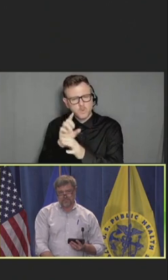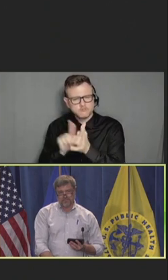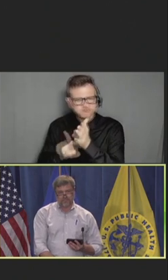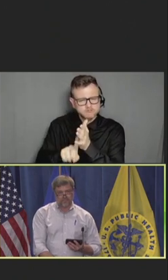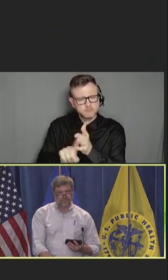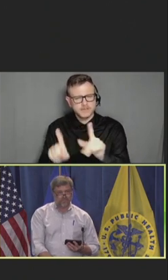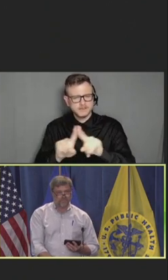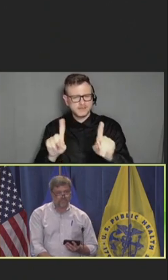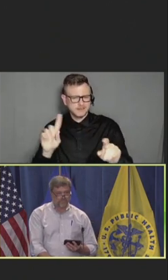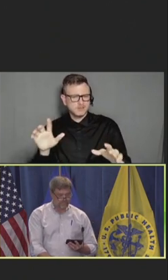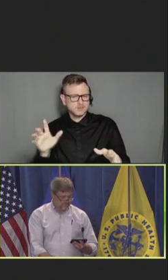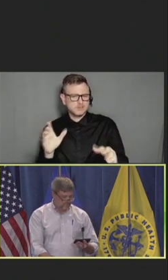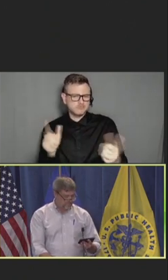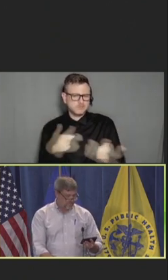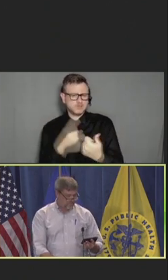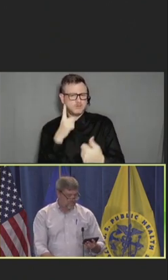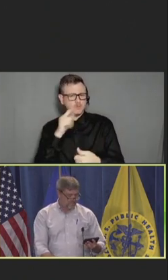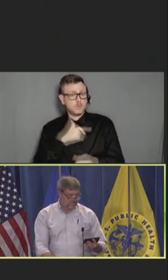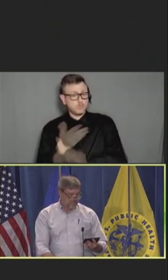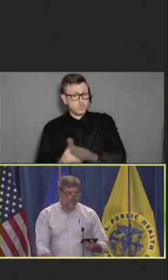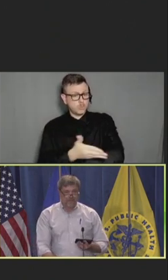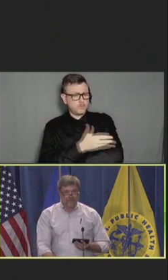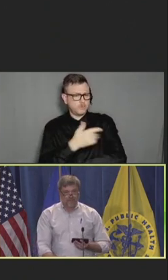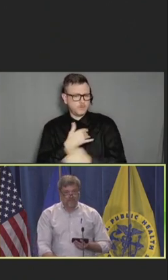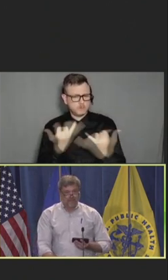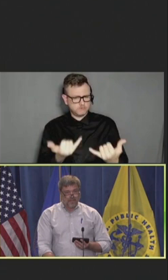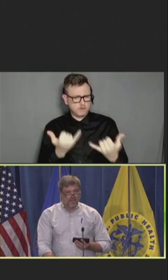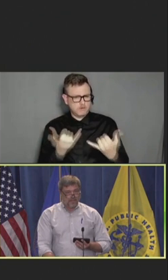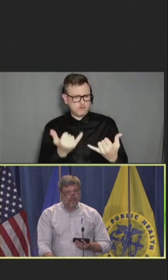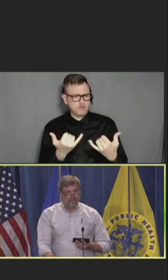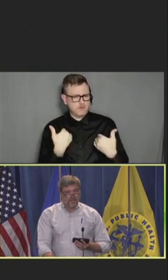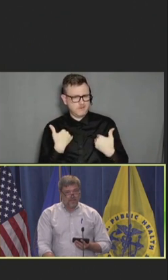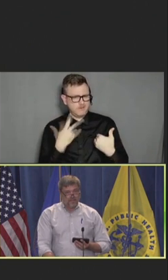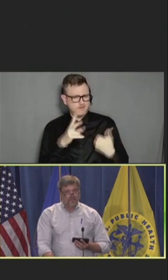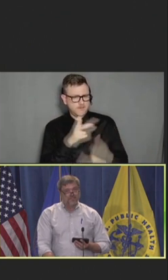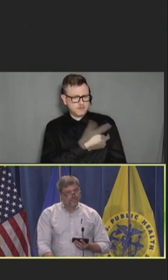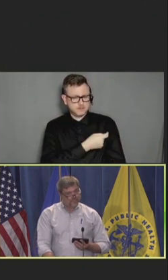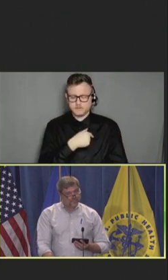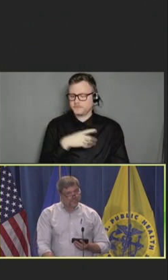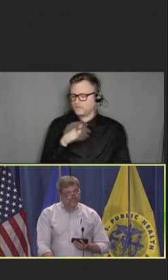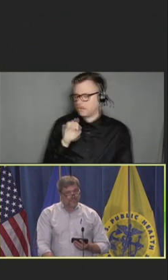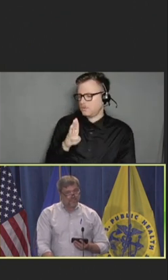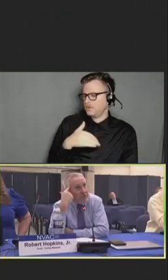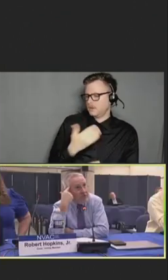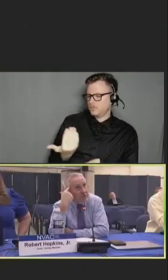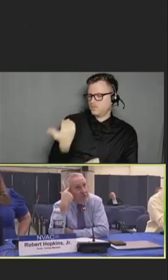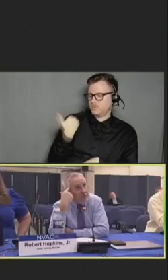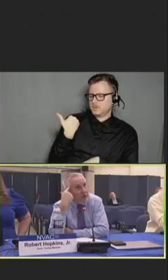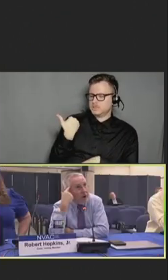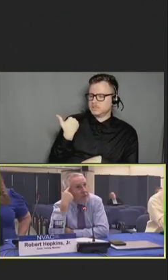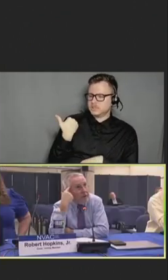Robert Hopkins, Jr.: Again, just going back to a presentation at one of our prior